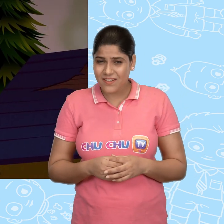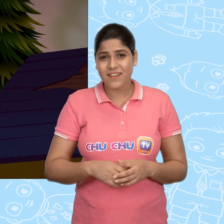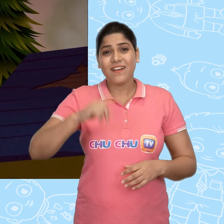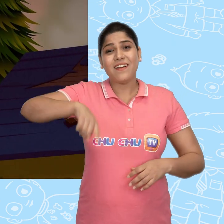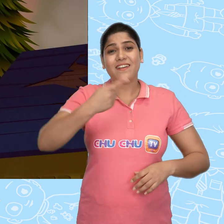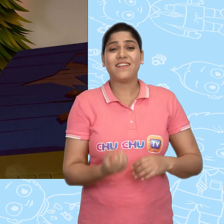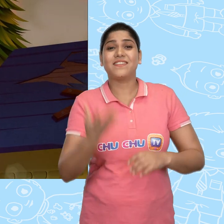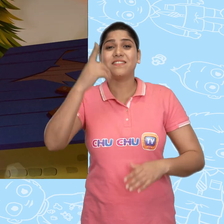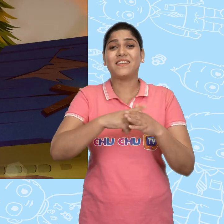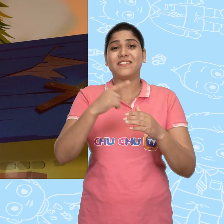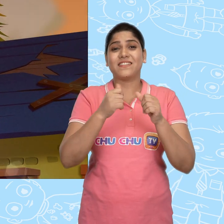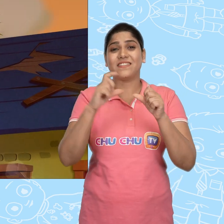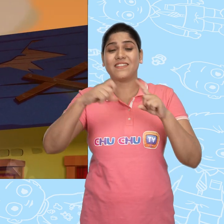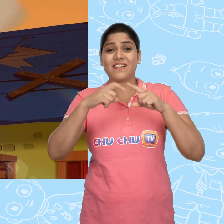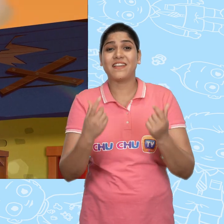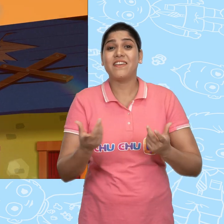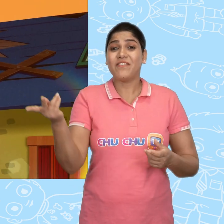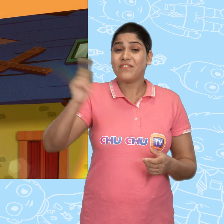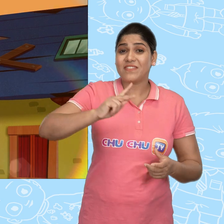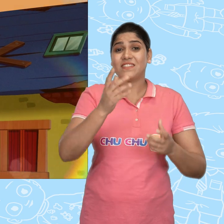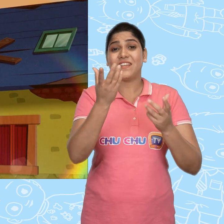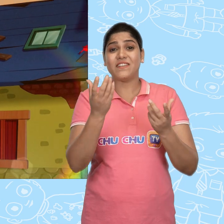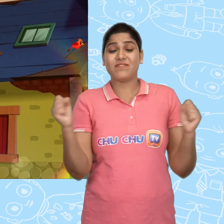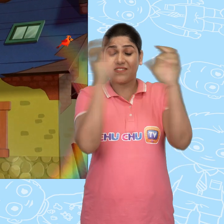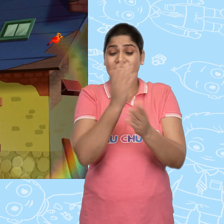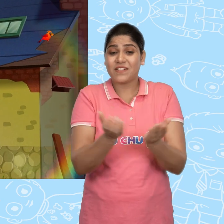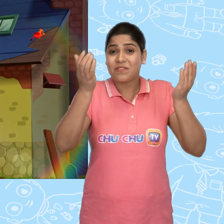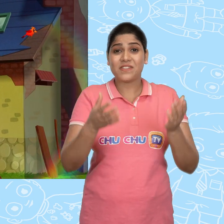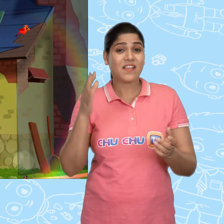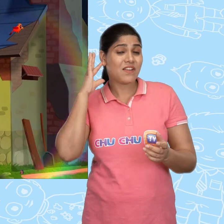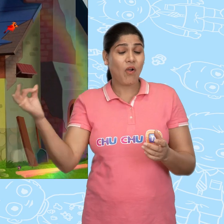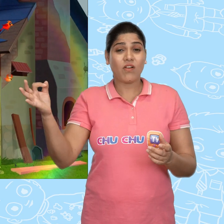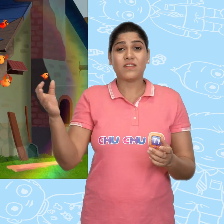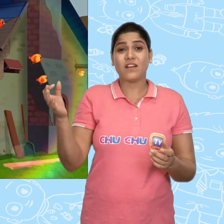The next morning, Jack asked the magical bowl for a gold coin again.